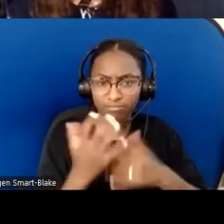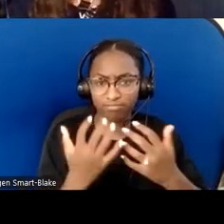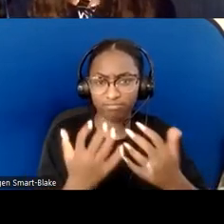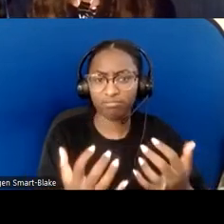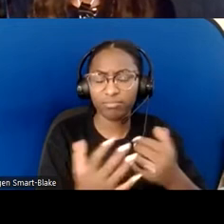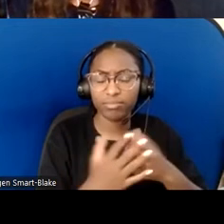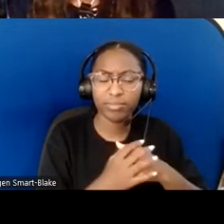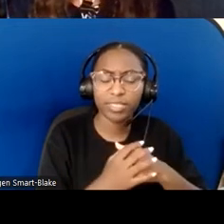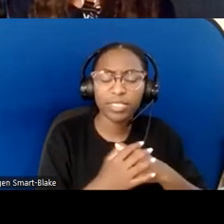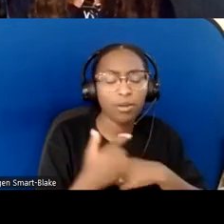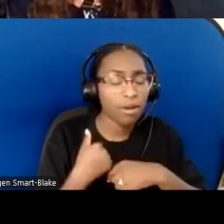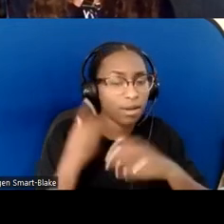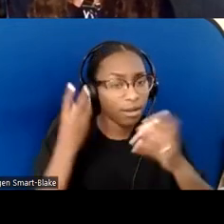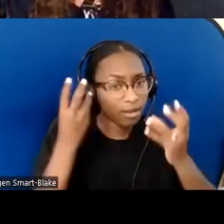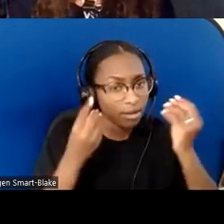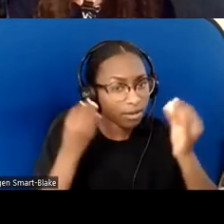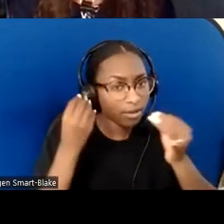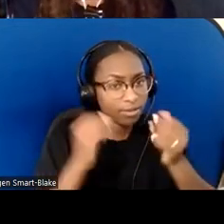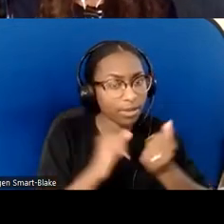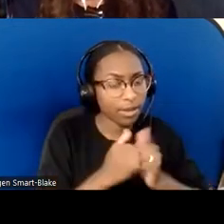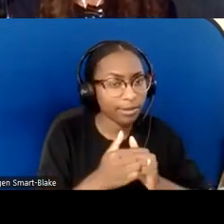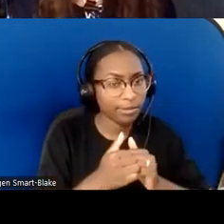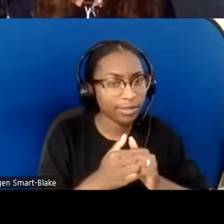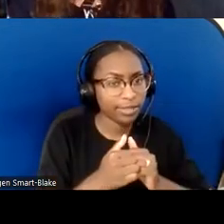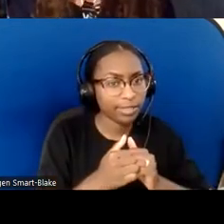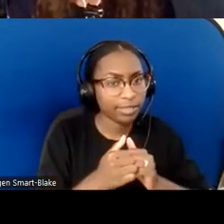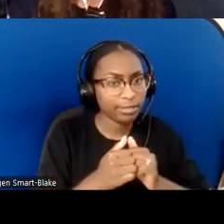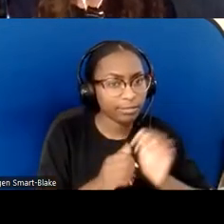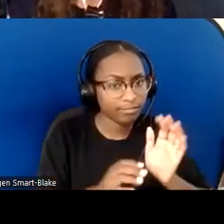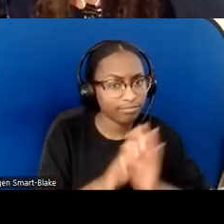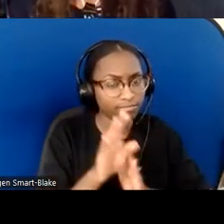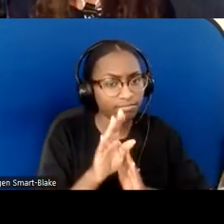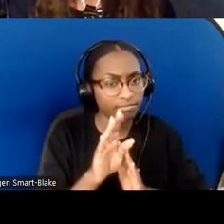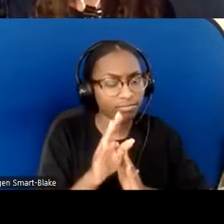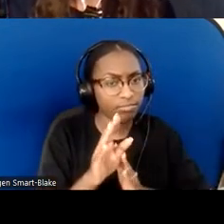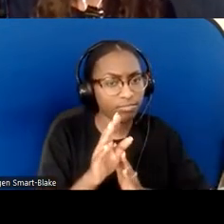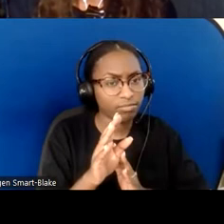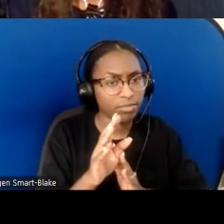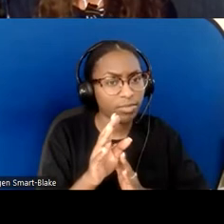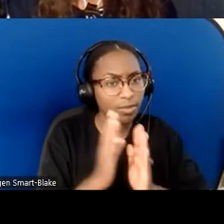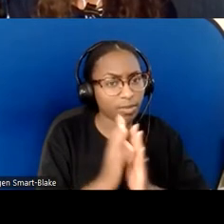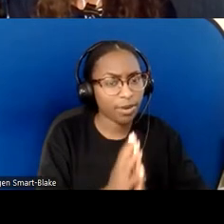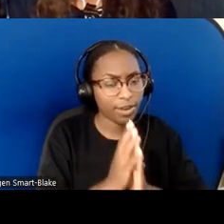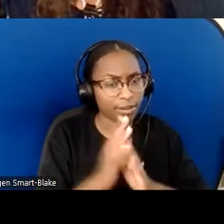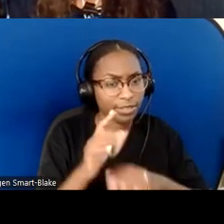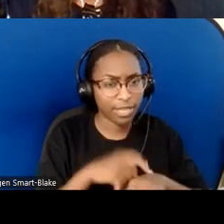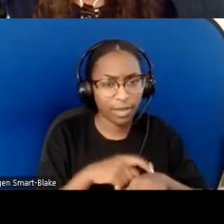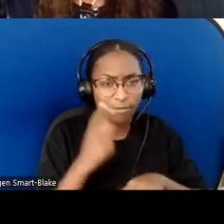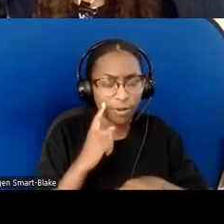to include folks who didn't talk or didn't read, and encourage them to recognize